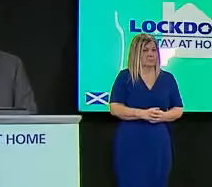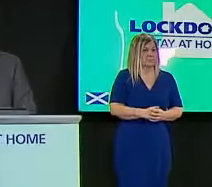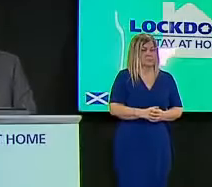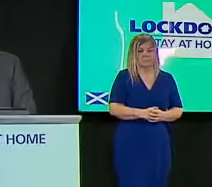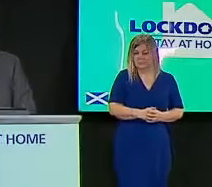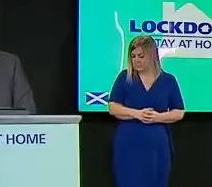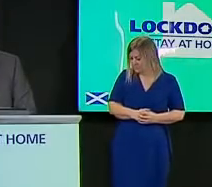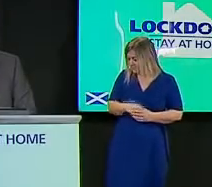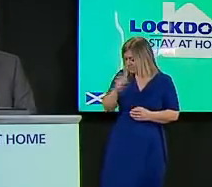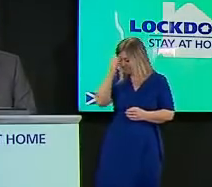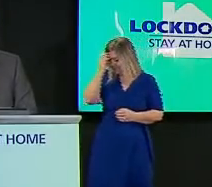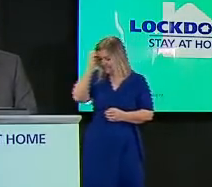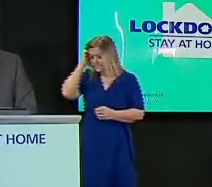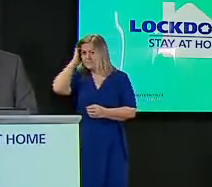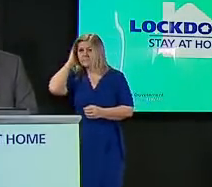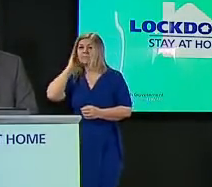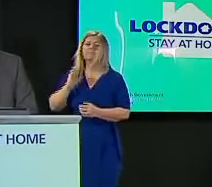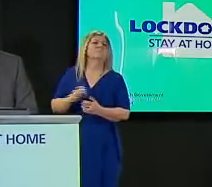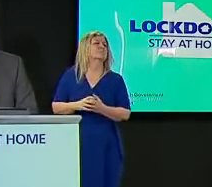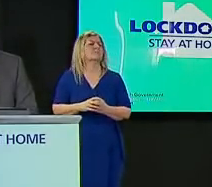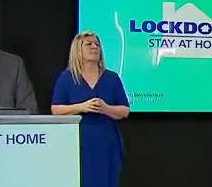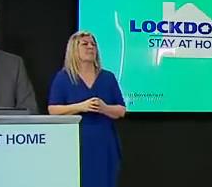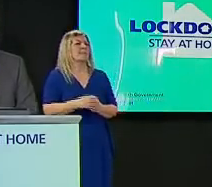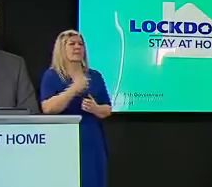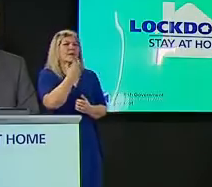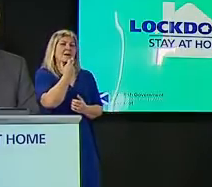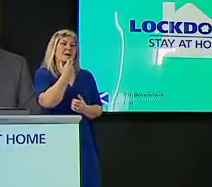mark there's a lot of encouraging signs that we're seeing now and when i look at the data